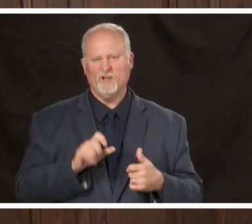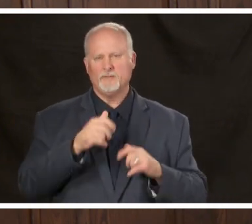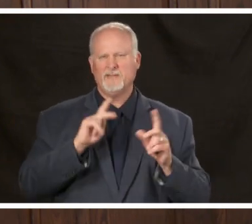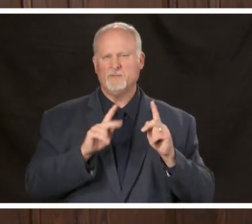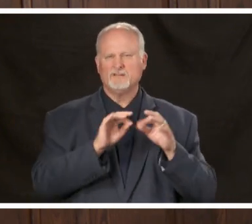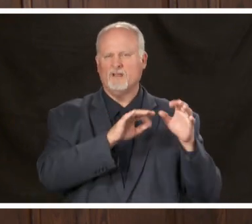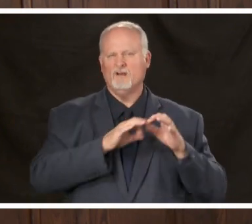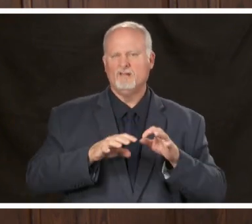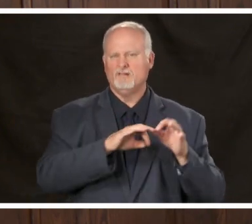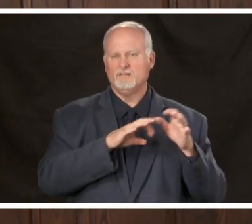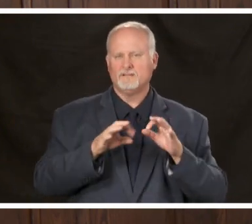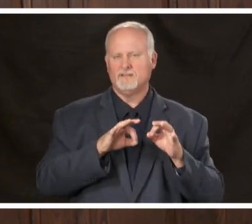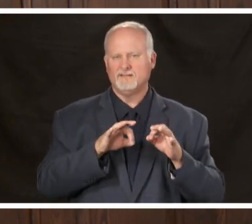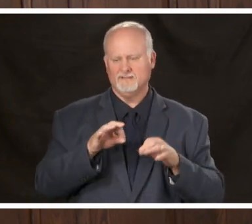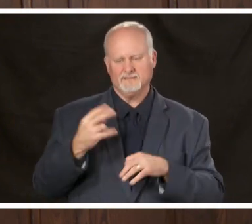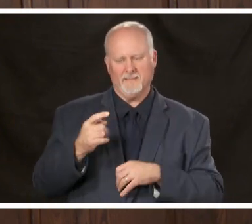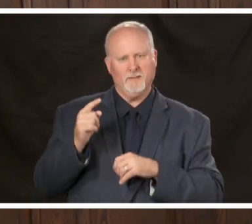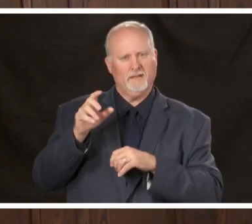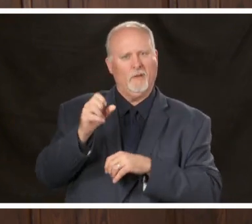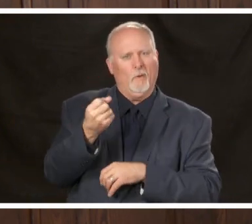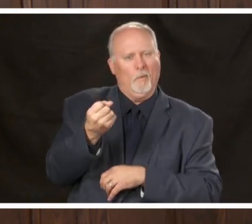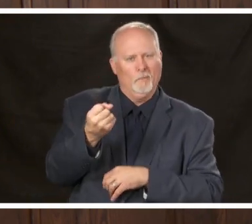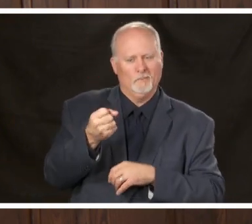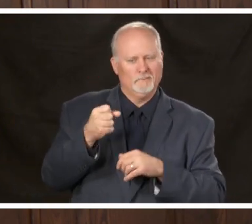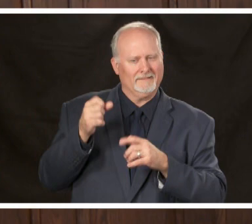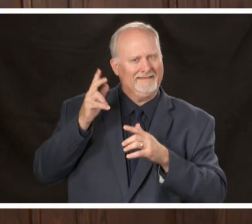line that was on hold so yes ask your question Morgan thank